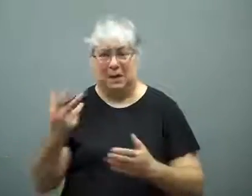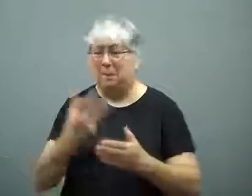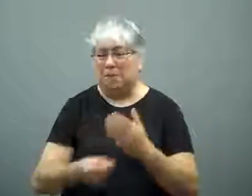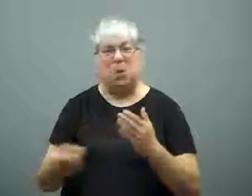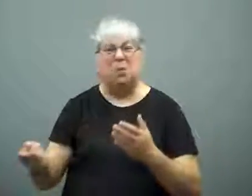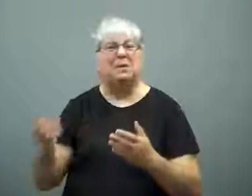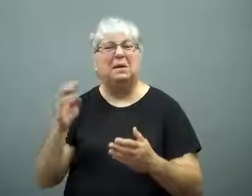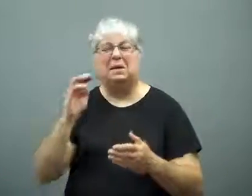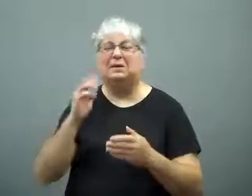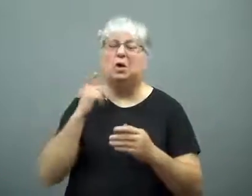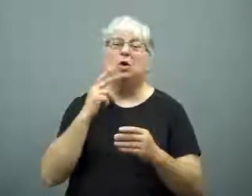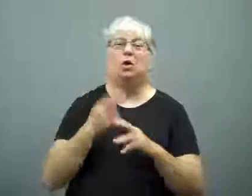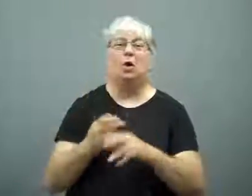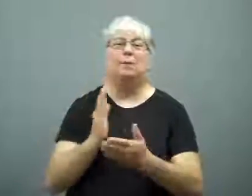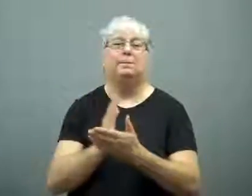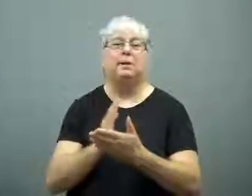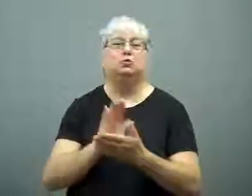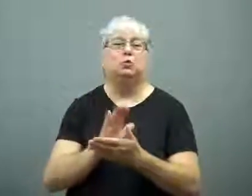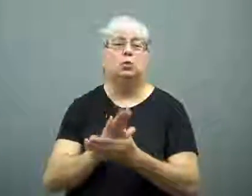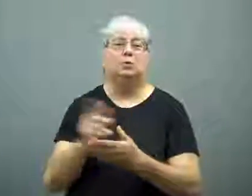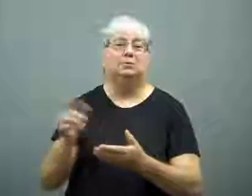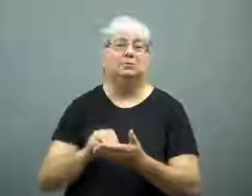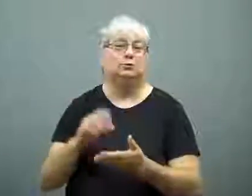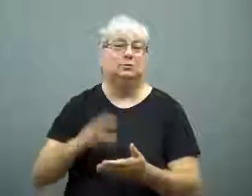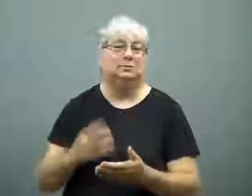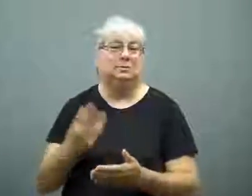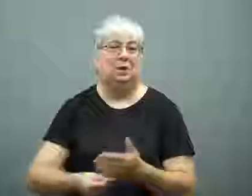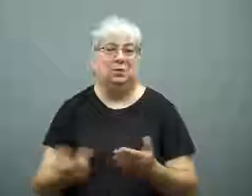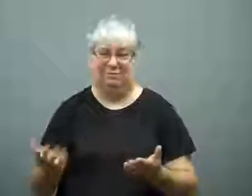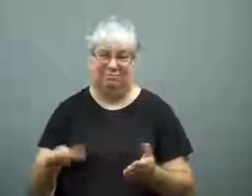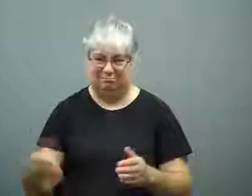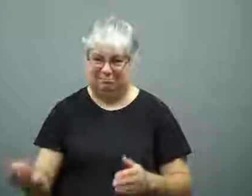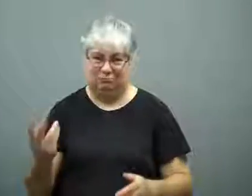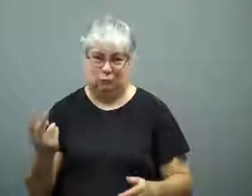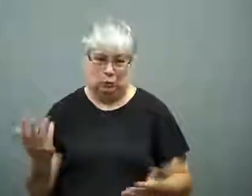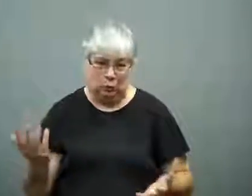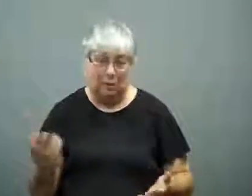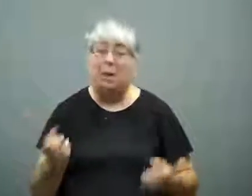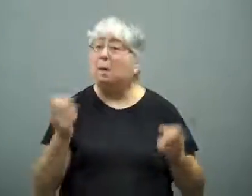They were both middle school students.